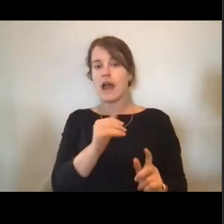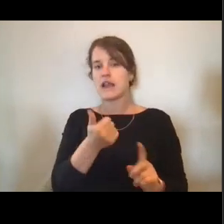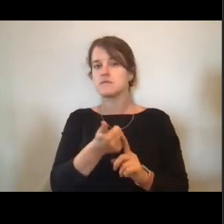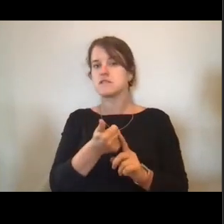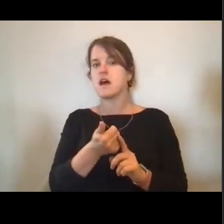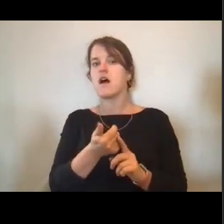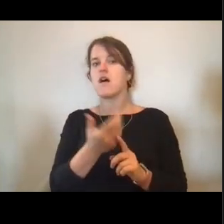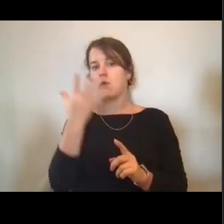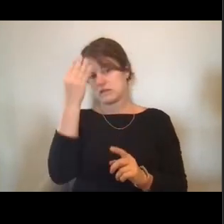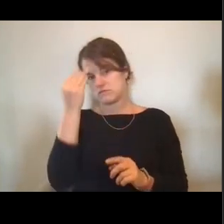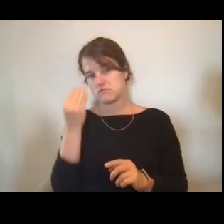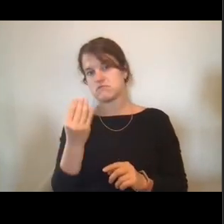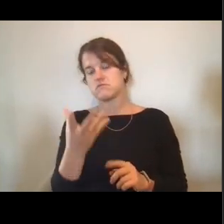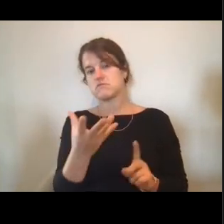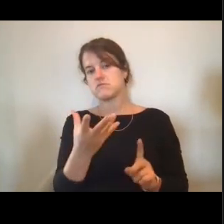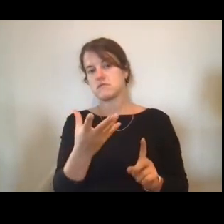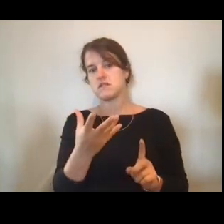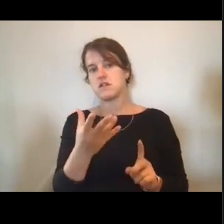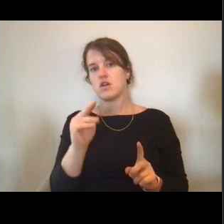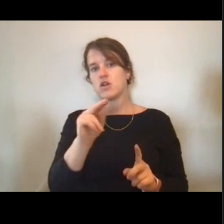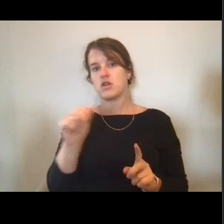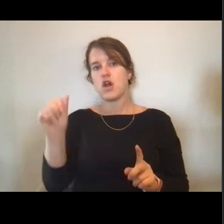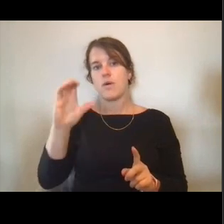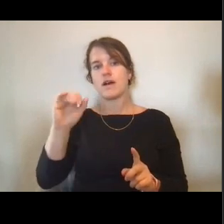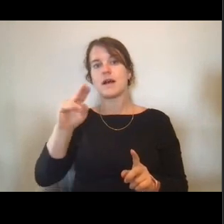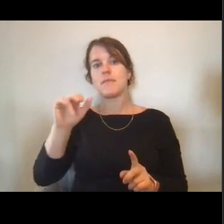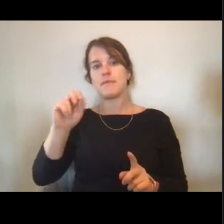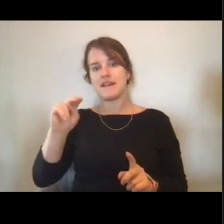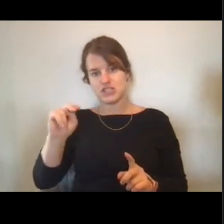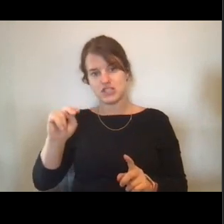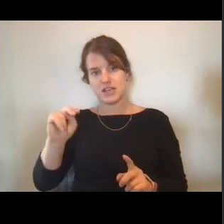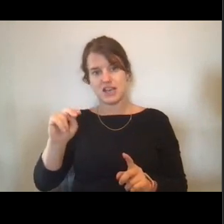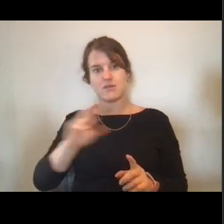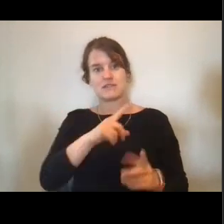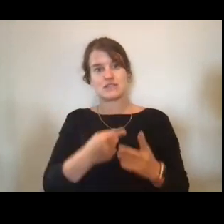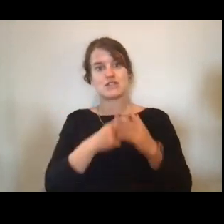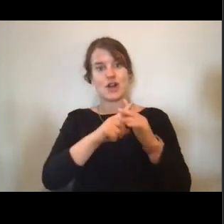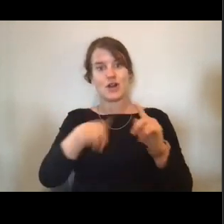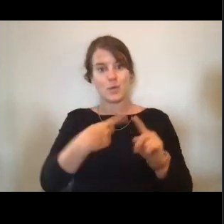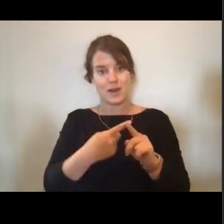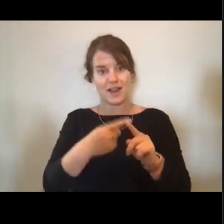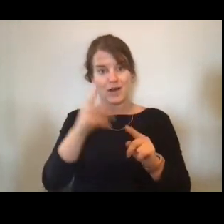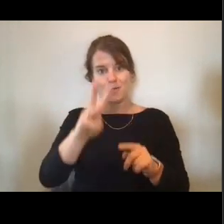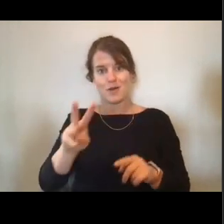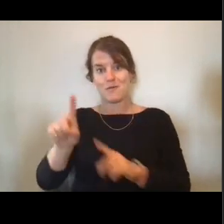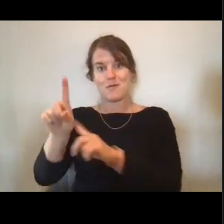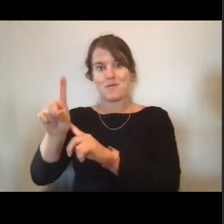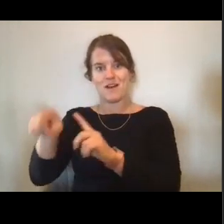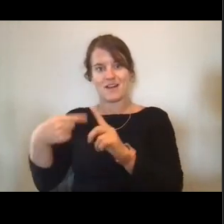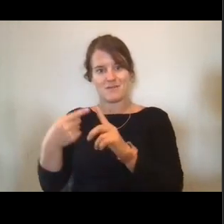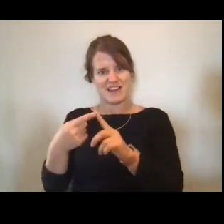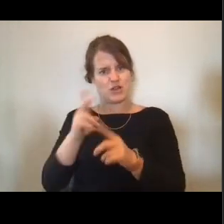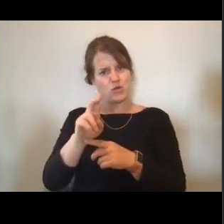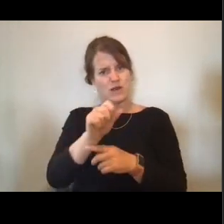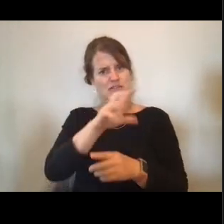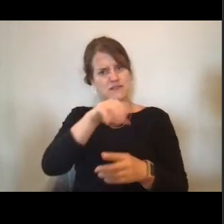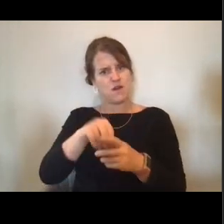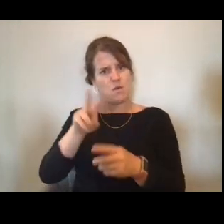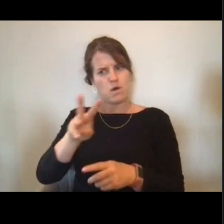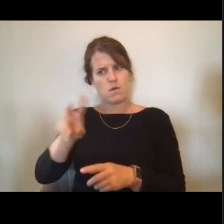was started when the US got involved in World War One. Is that right? I believe that is correct.